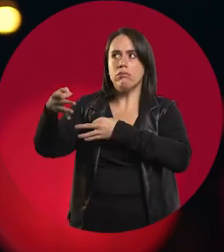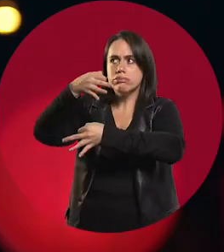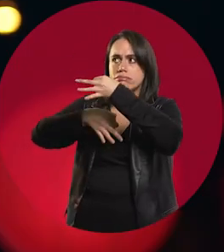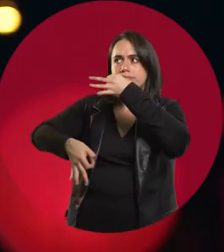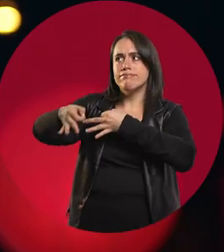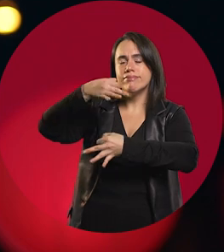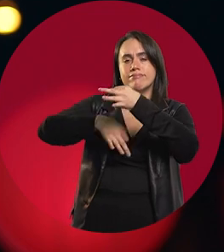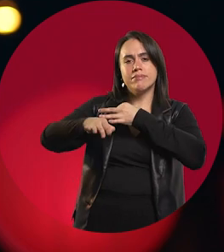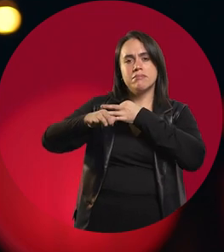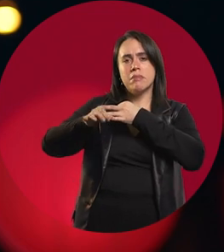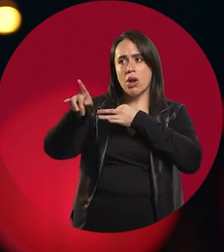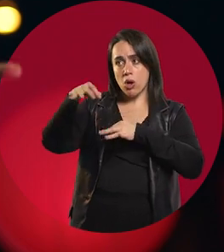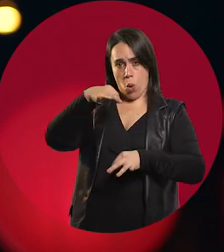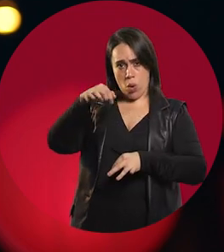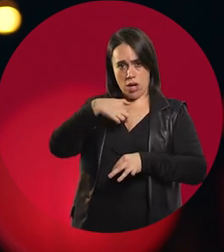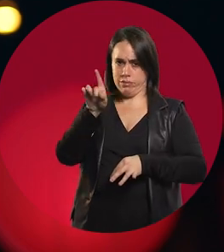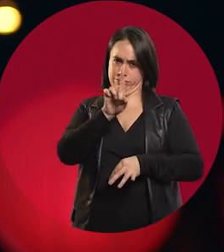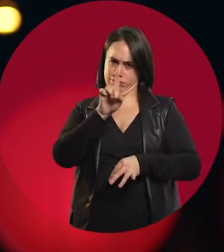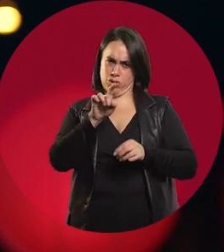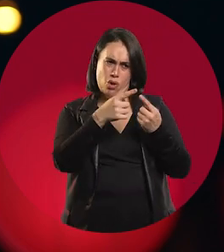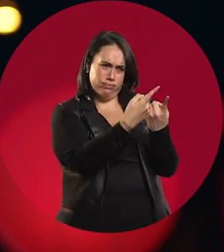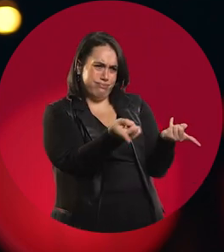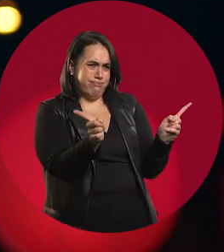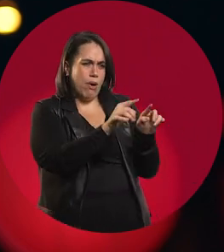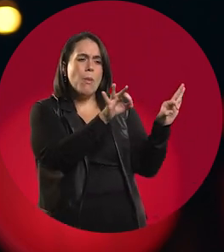but at the same time he was a mentor to many musicians who made up the band.